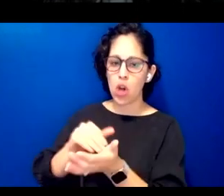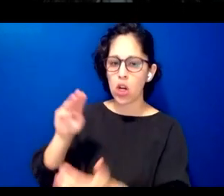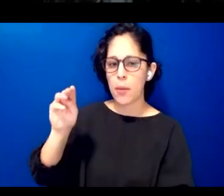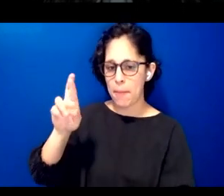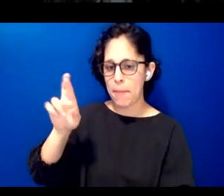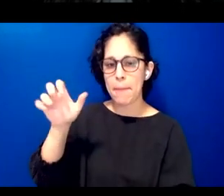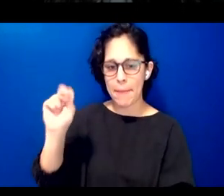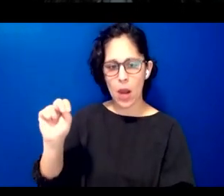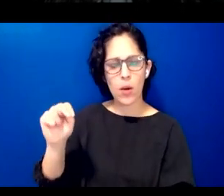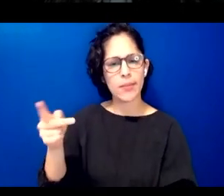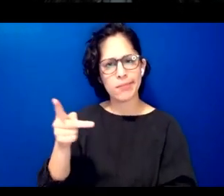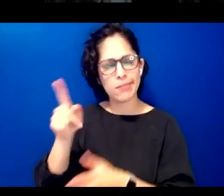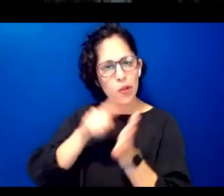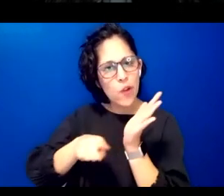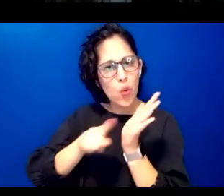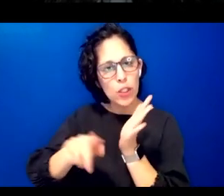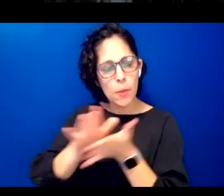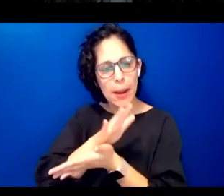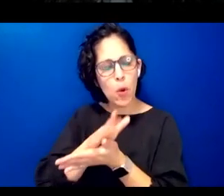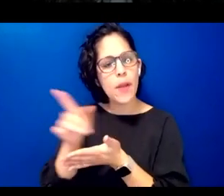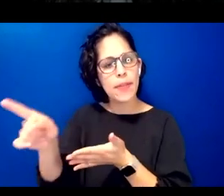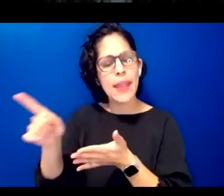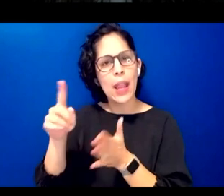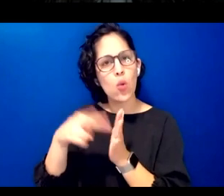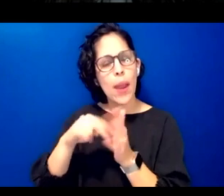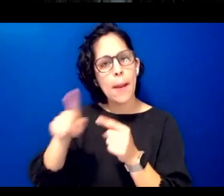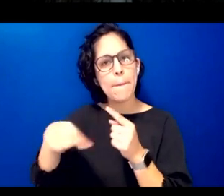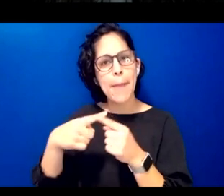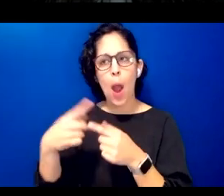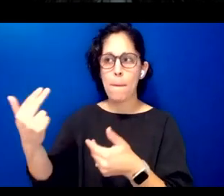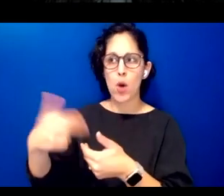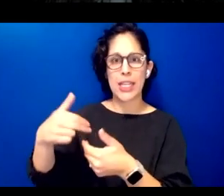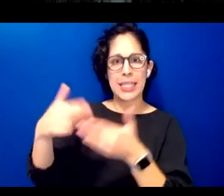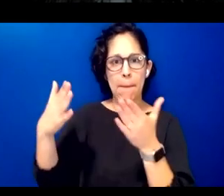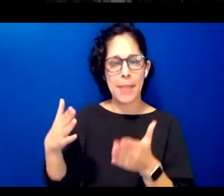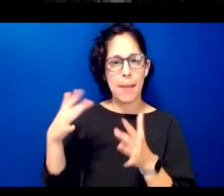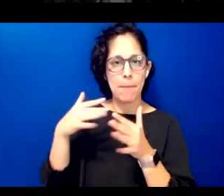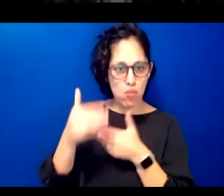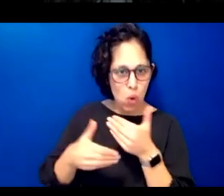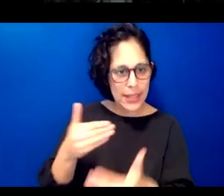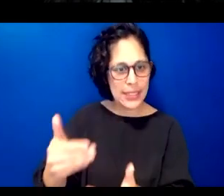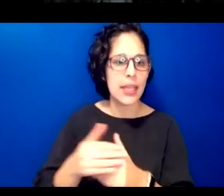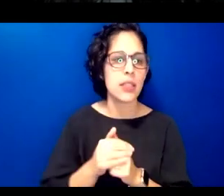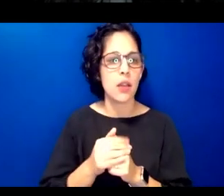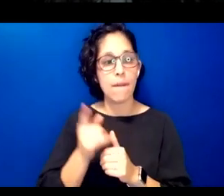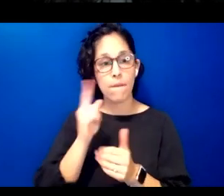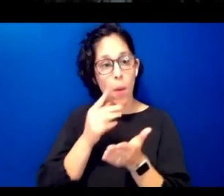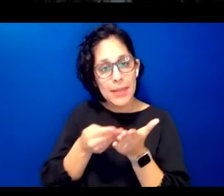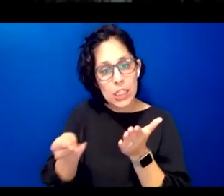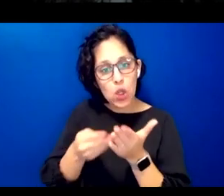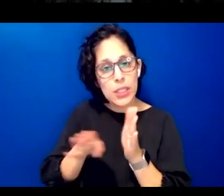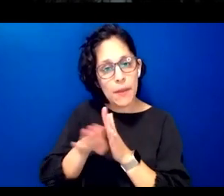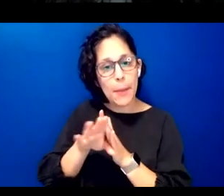about a participatory process process of anishinaabemoan materials development and creation that engages